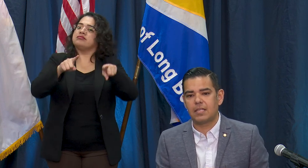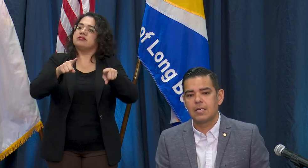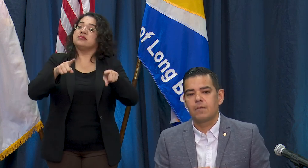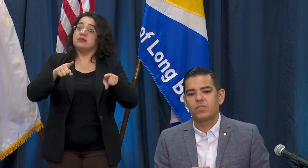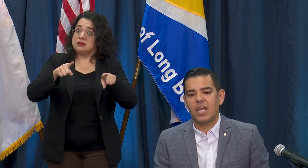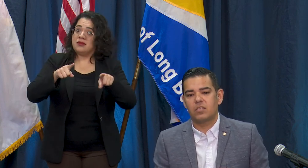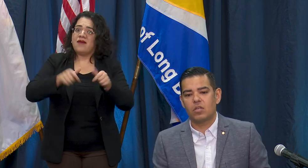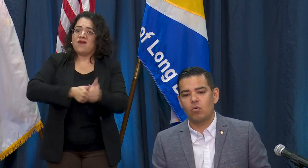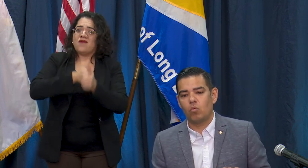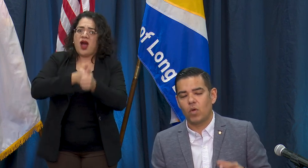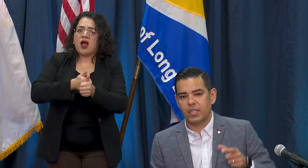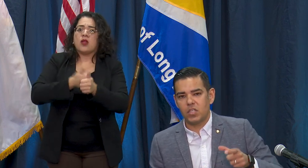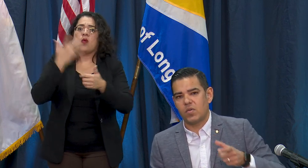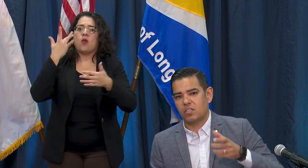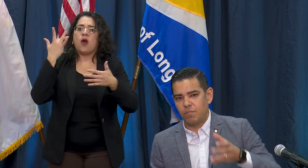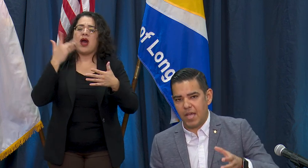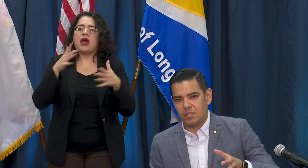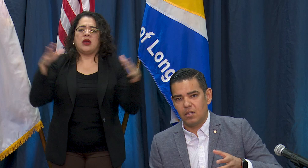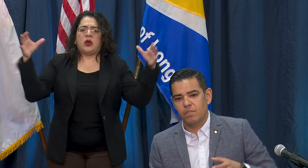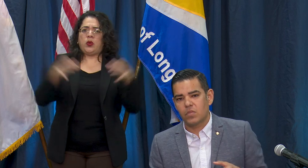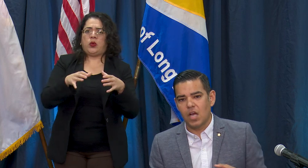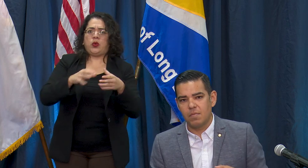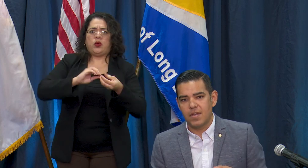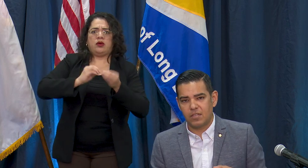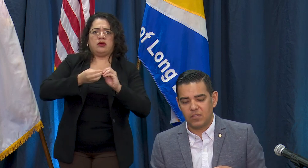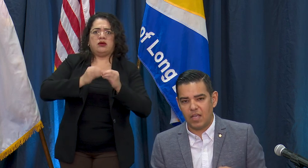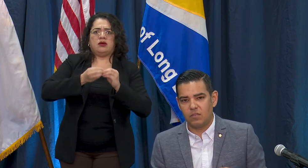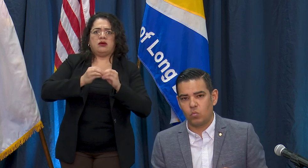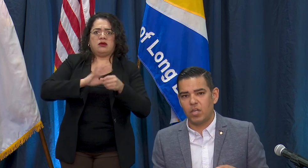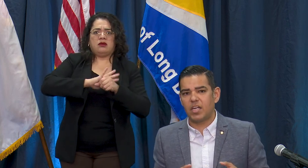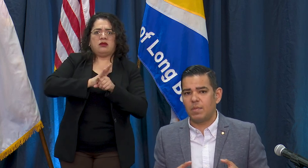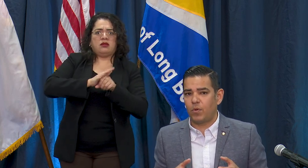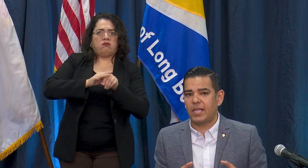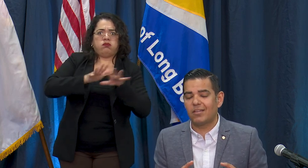and so what can you expect in the next days? We are going to be putting out some